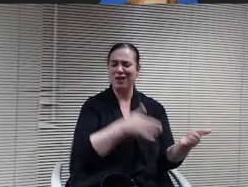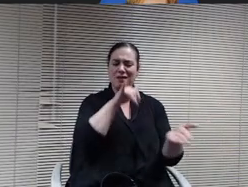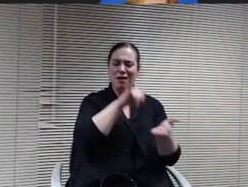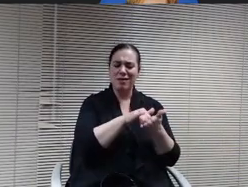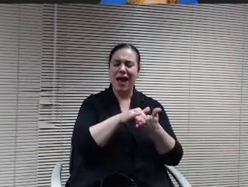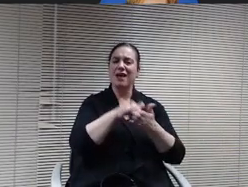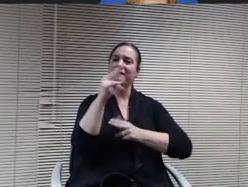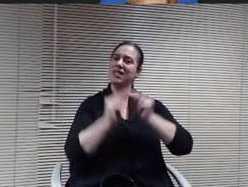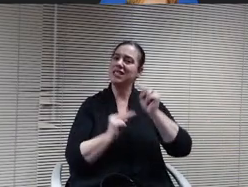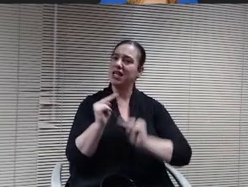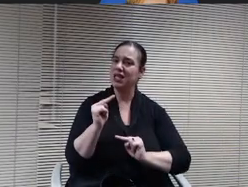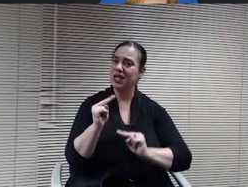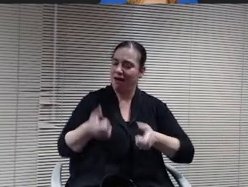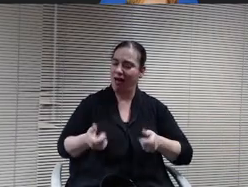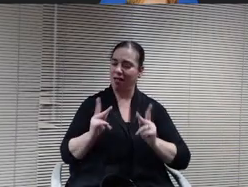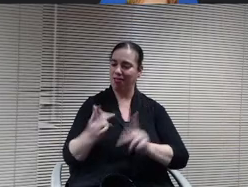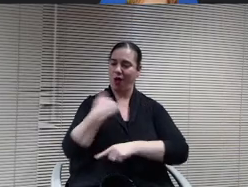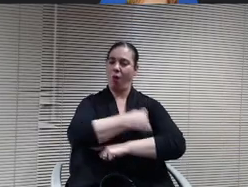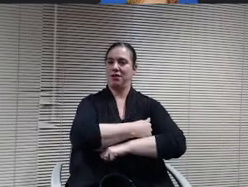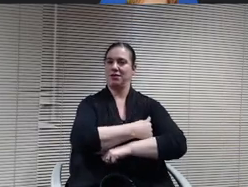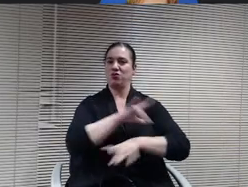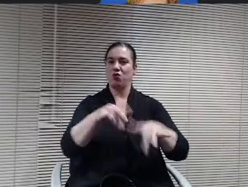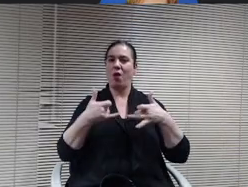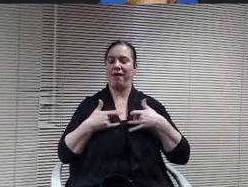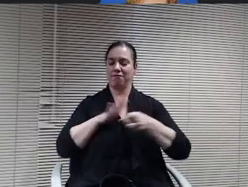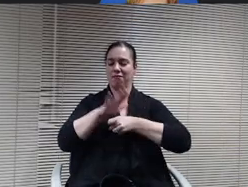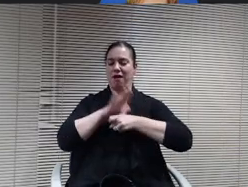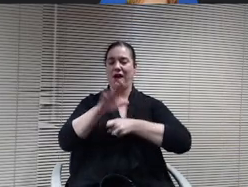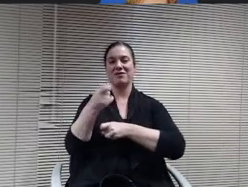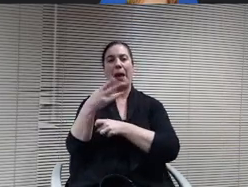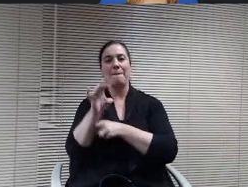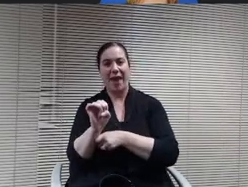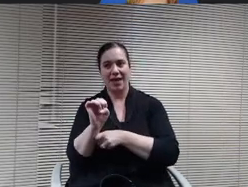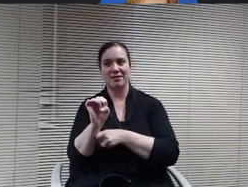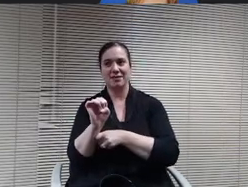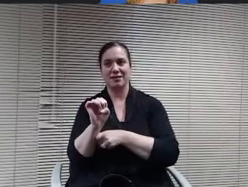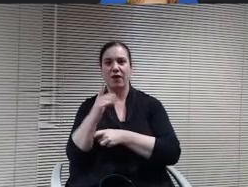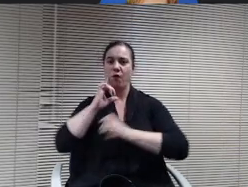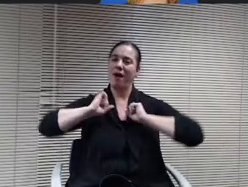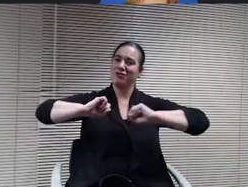this facility allow us to have adequate space for exercise and stimulation for those kids?